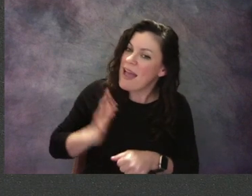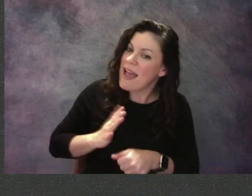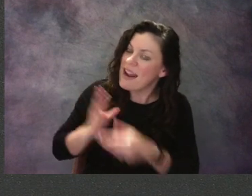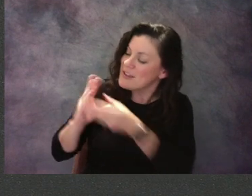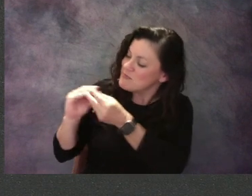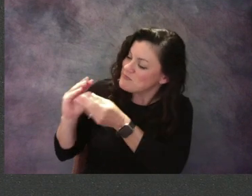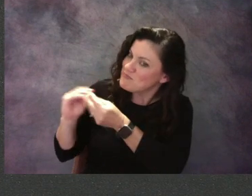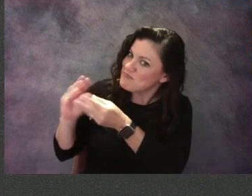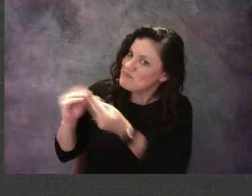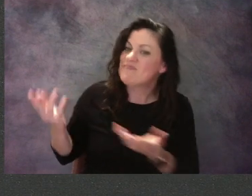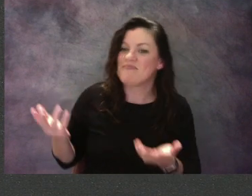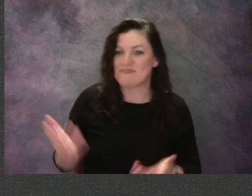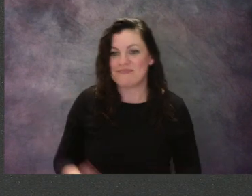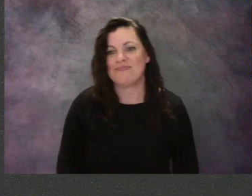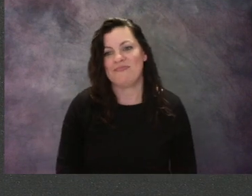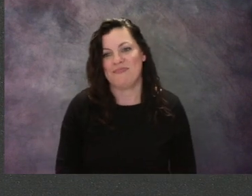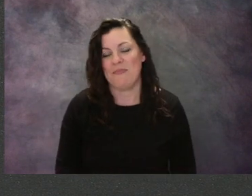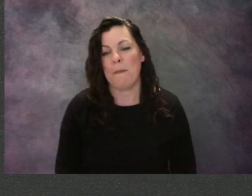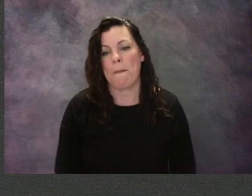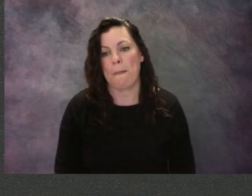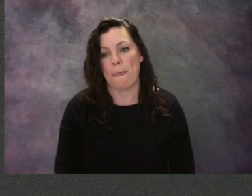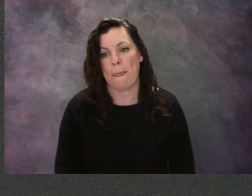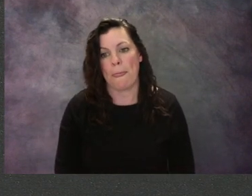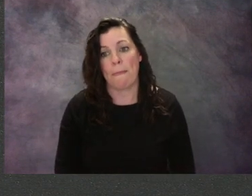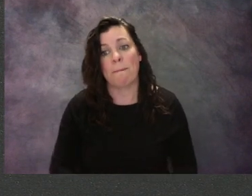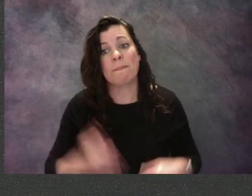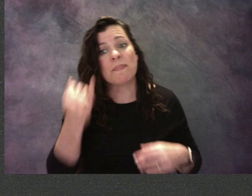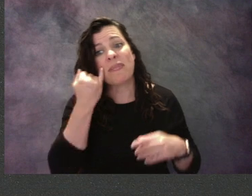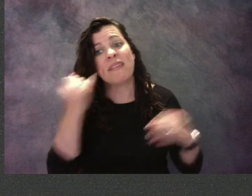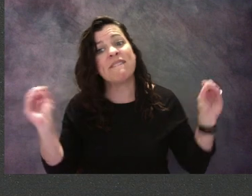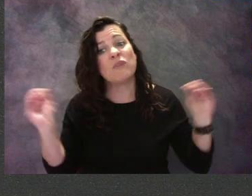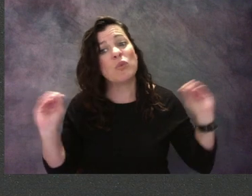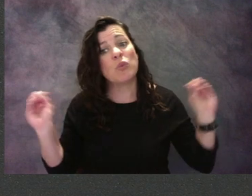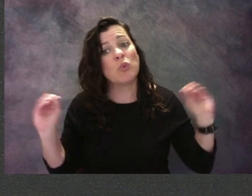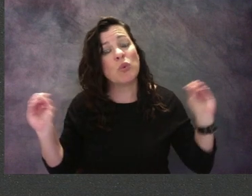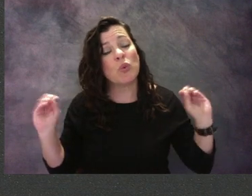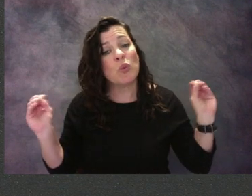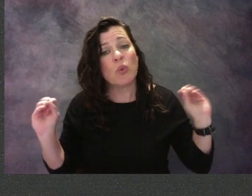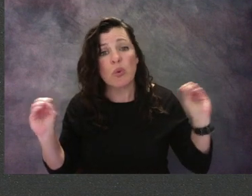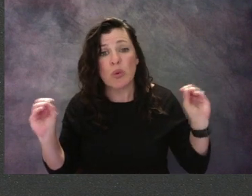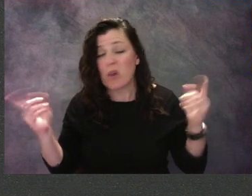You don't have anybody working with you, you could have your stuffed animals set up and practice on them.